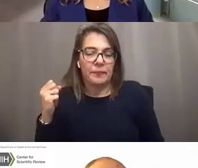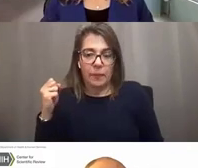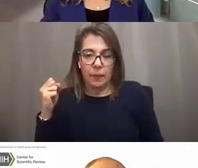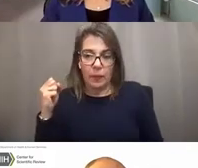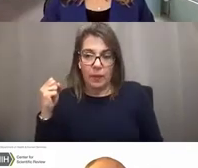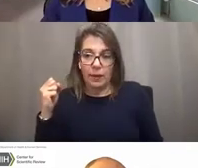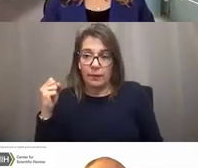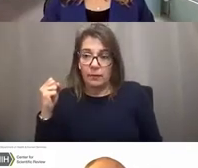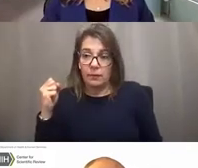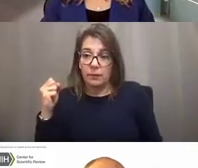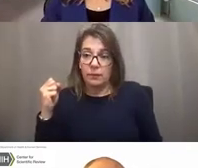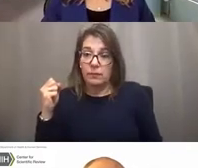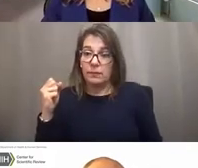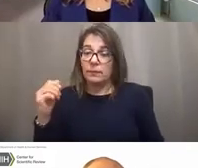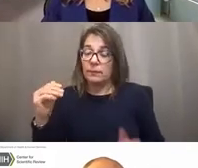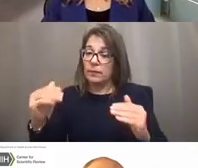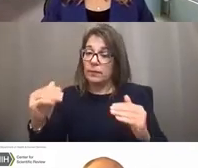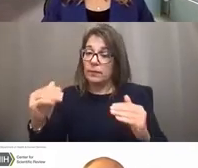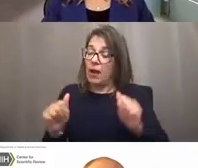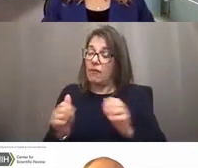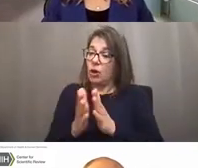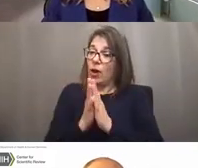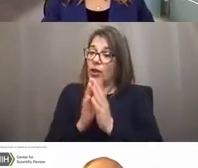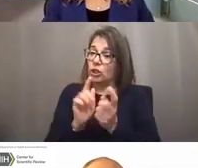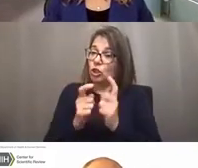Is it possible to request a change of study section